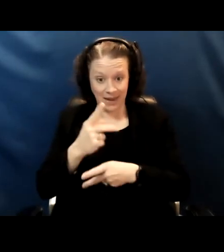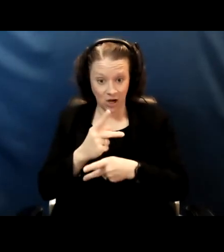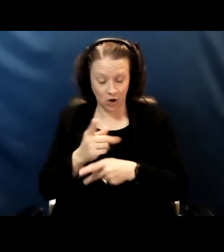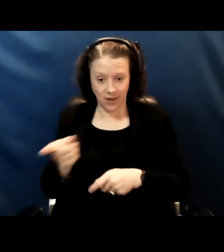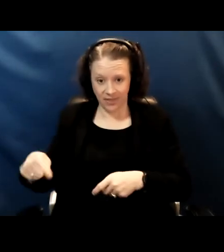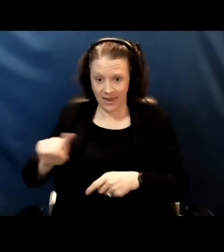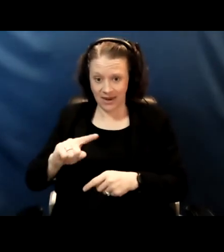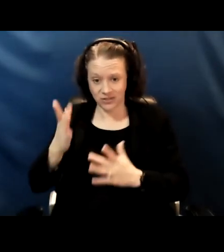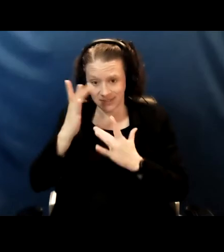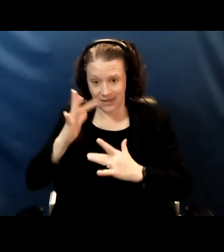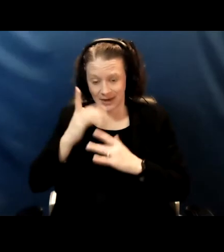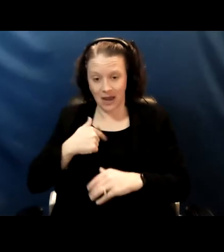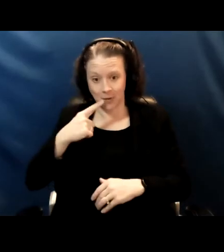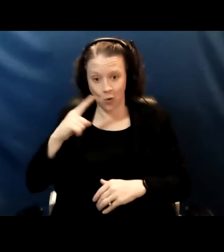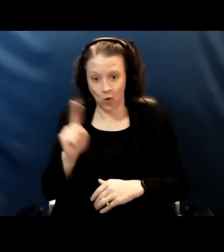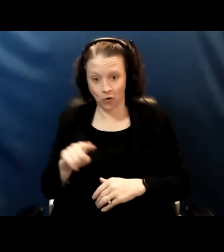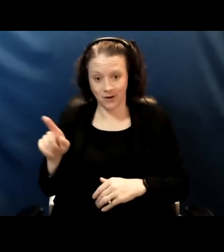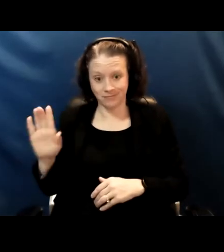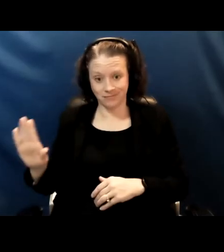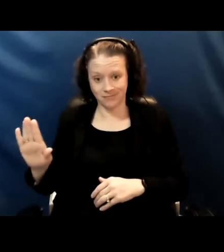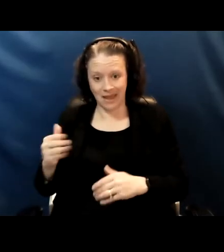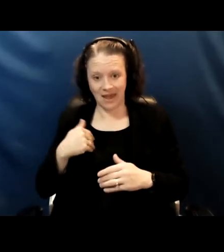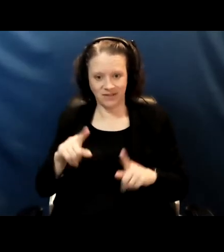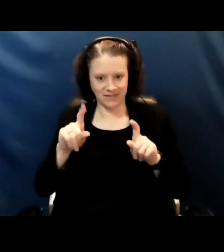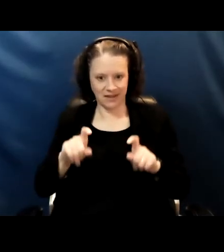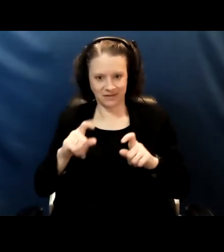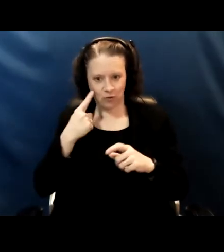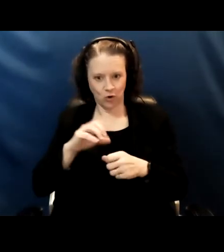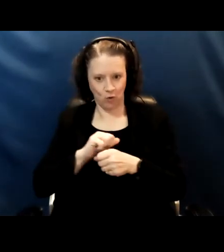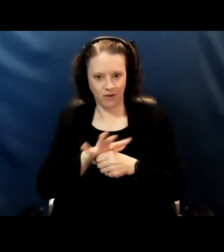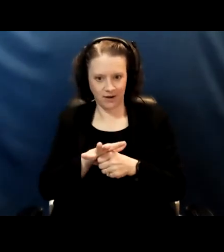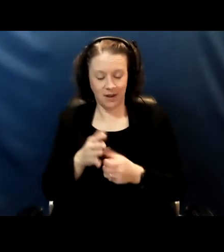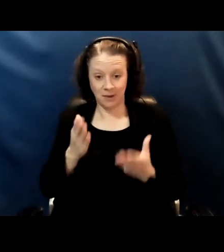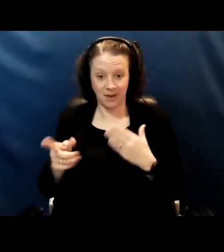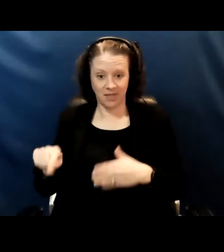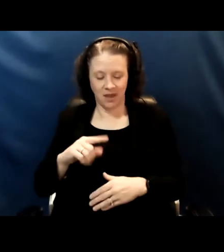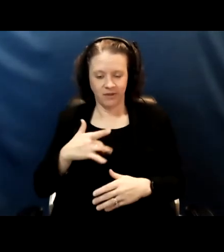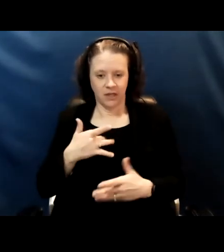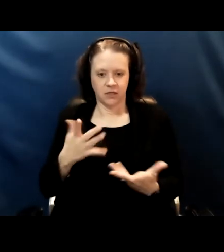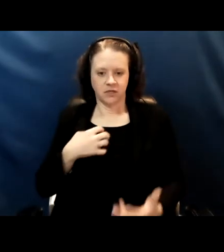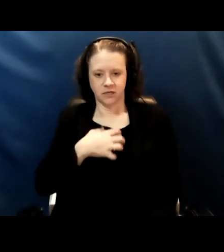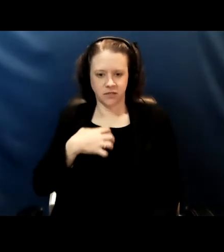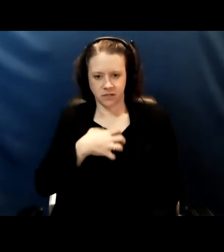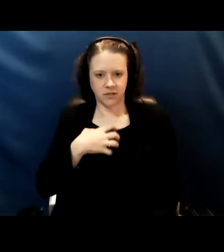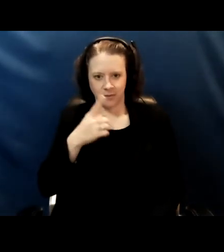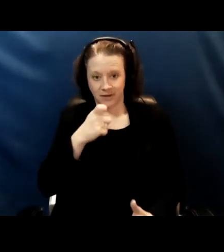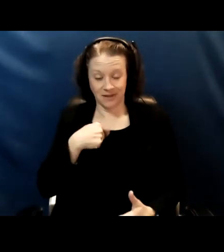I'm ordering a test for them. And they might not be happy with me because I know that the test